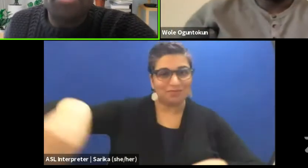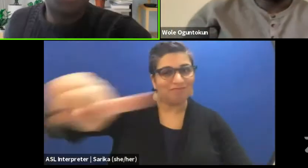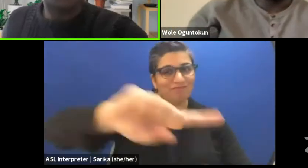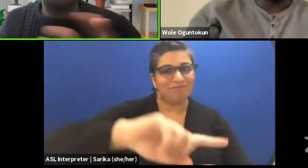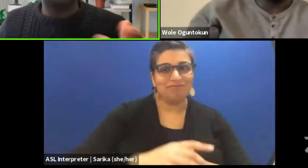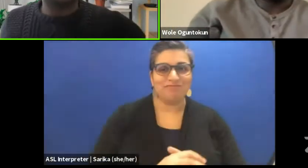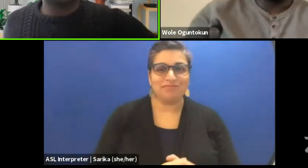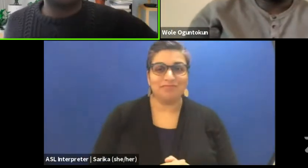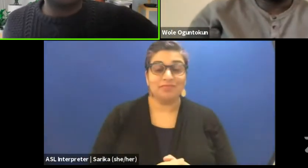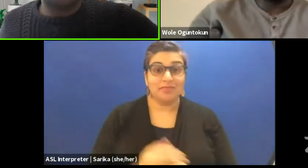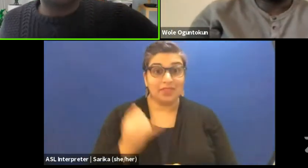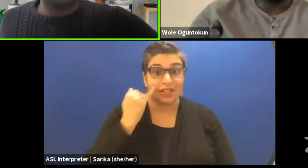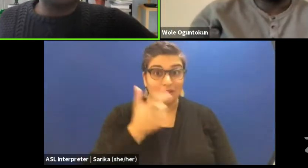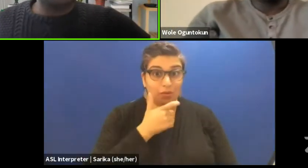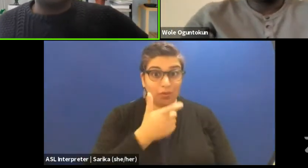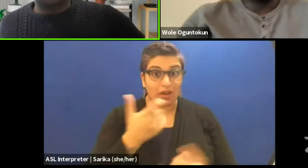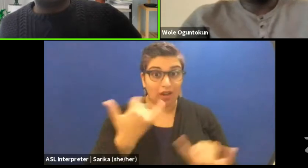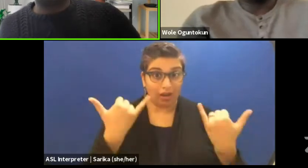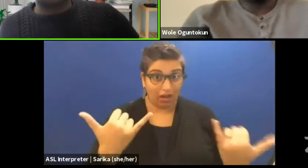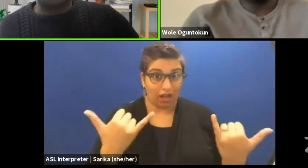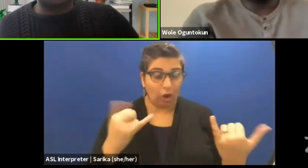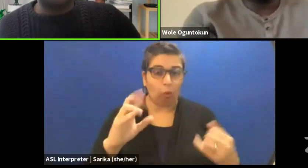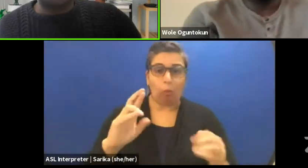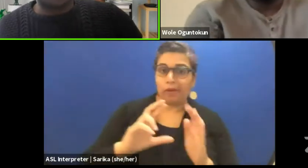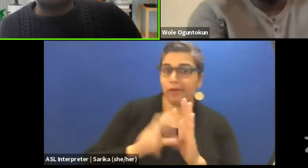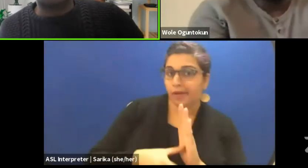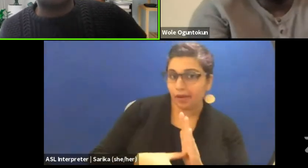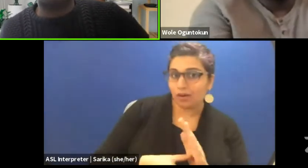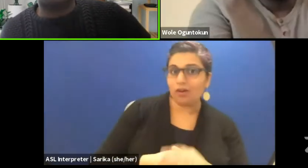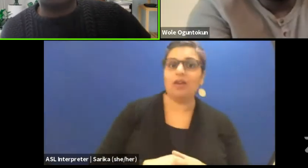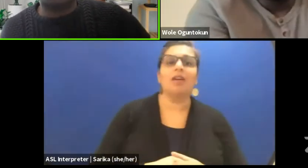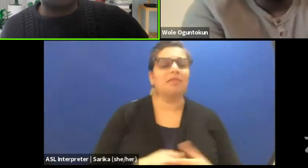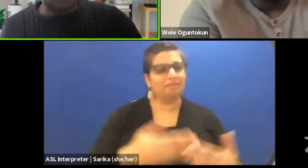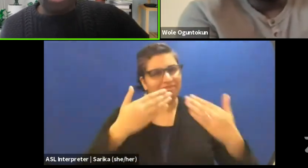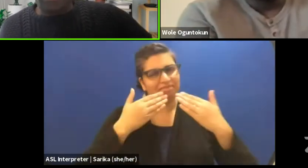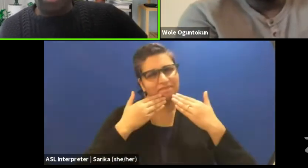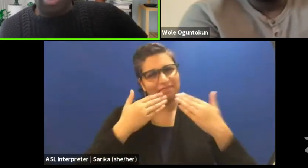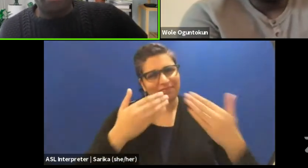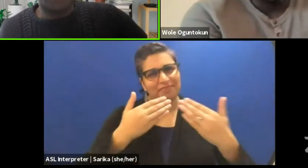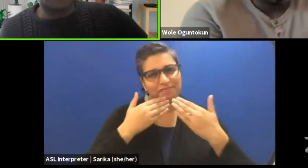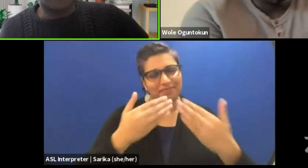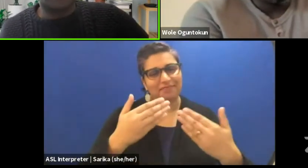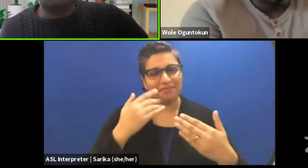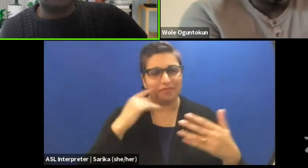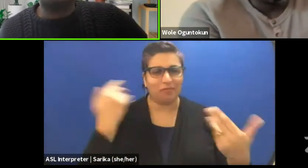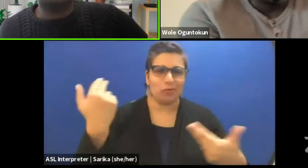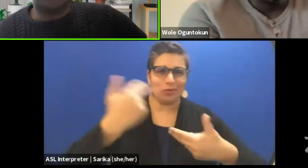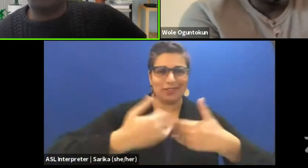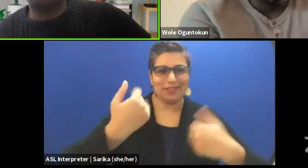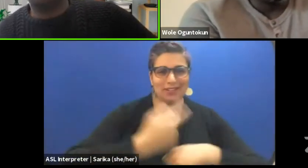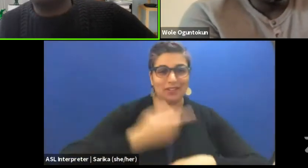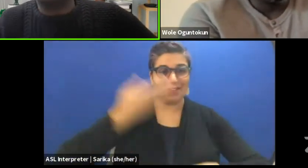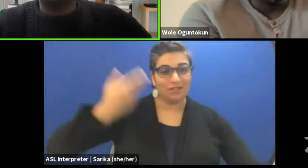If you are watching us now or you're gonna be watching us later, thank you for coming. My name is Taiwo Afolabi,